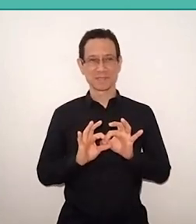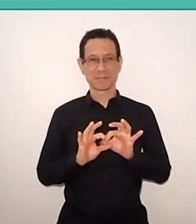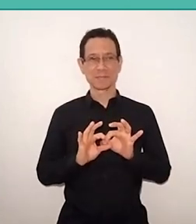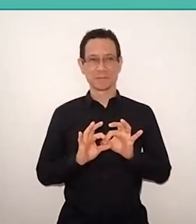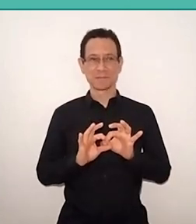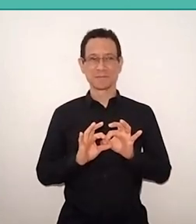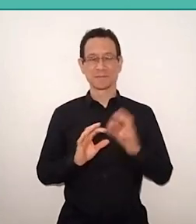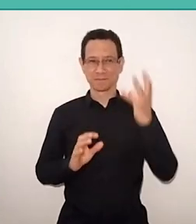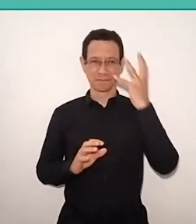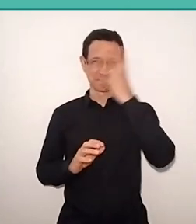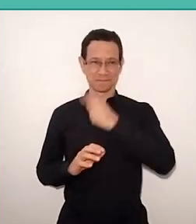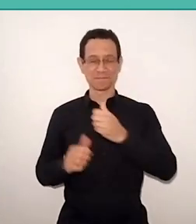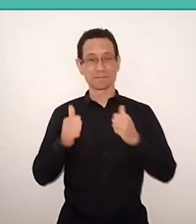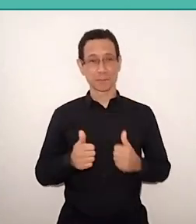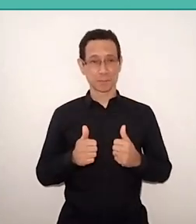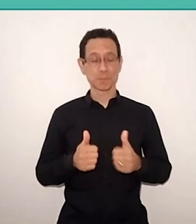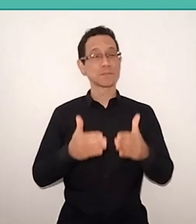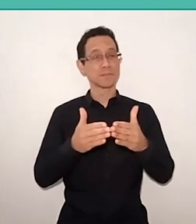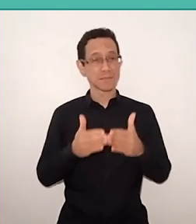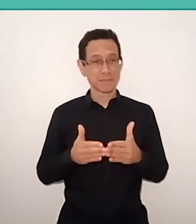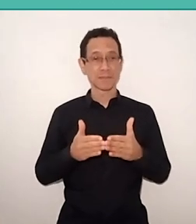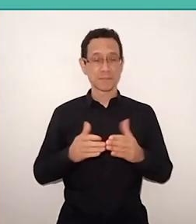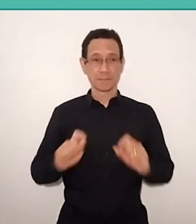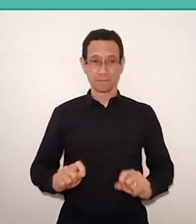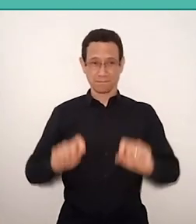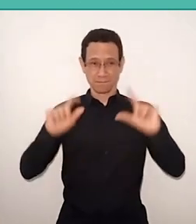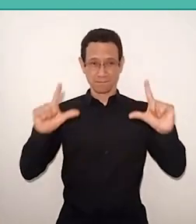We will ask, and to open the camera to professor Akkari